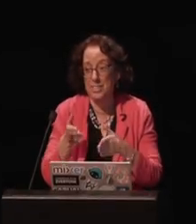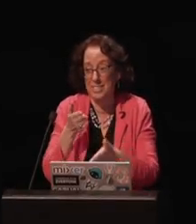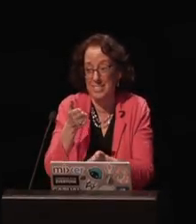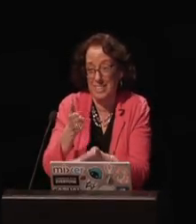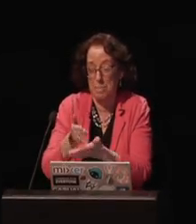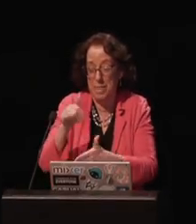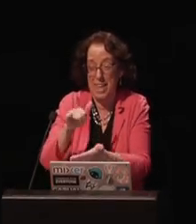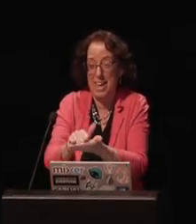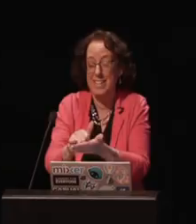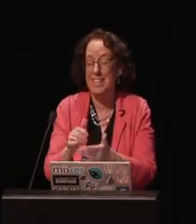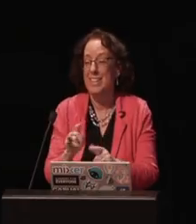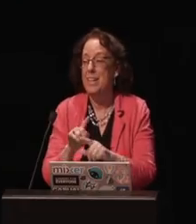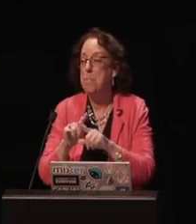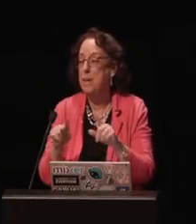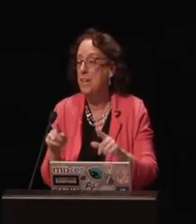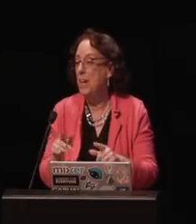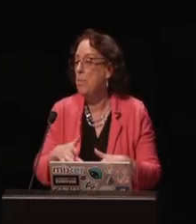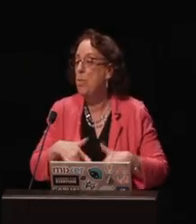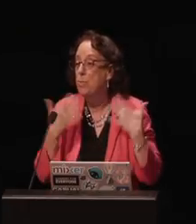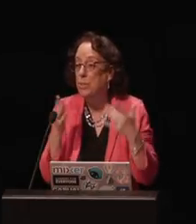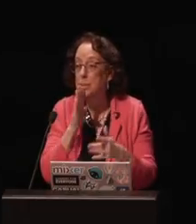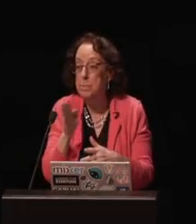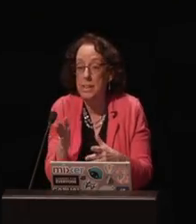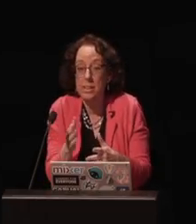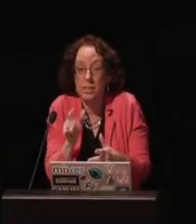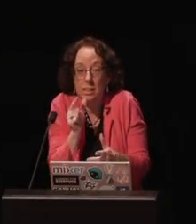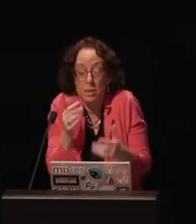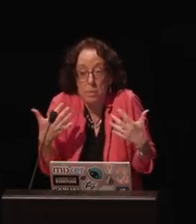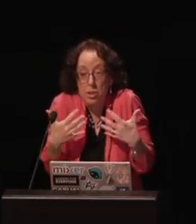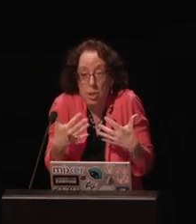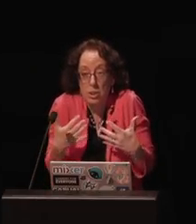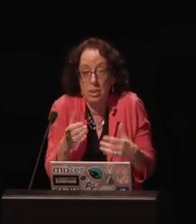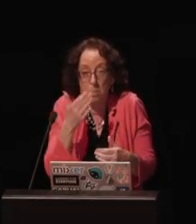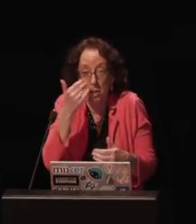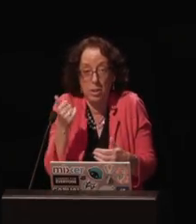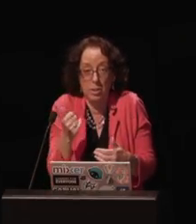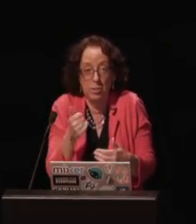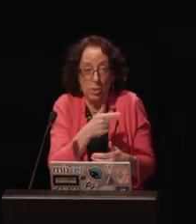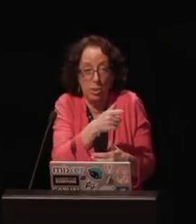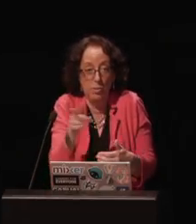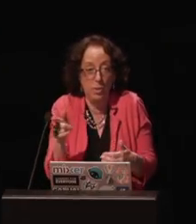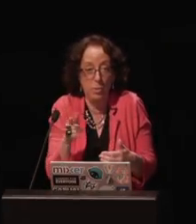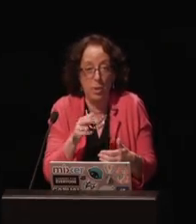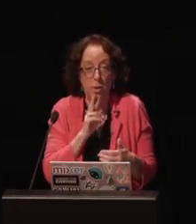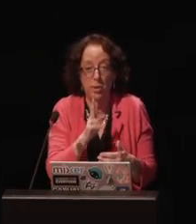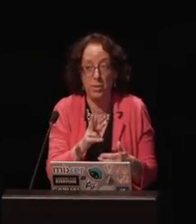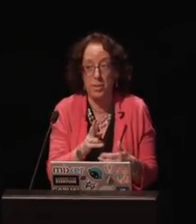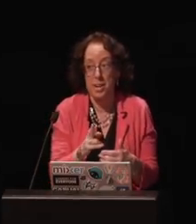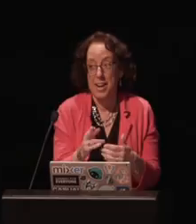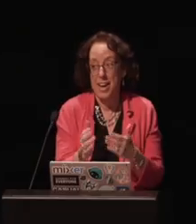I'm going to stop at that. But I'm thrilled to be here, a little bit daunted because all of you are